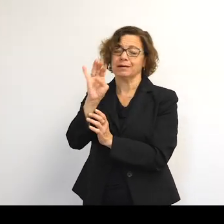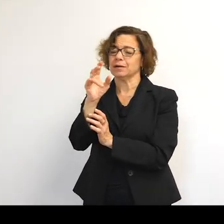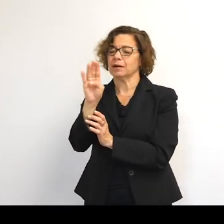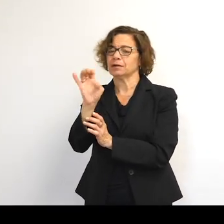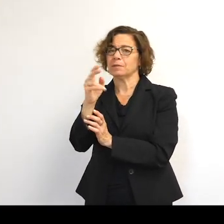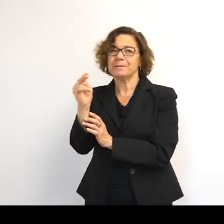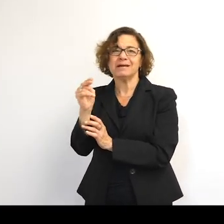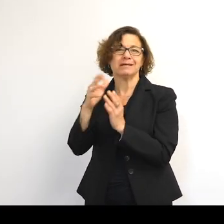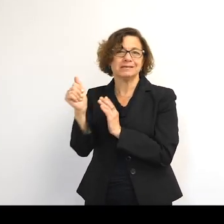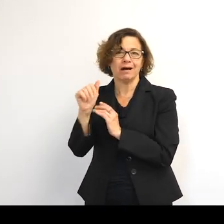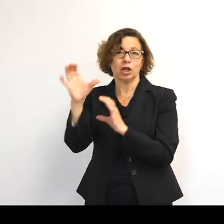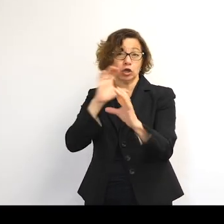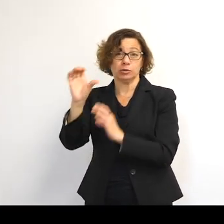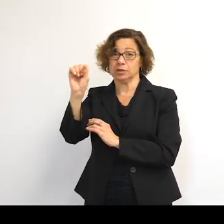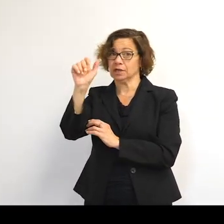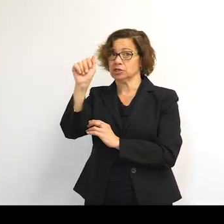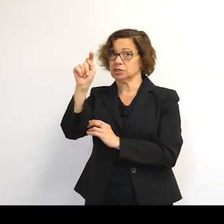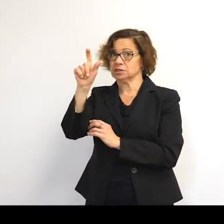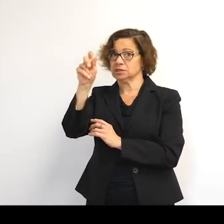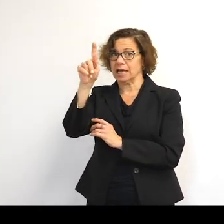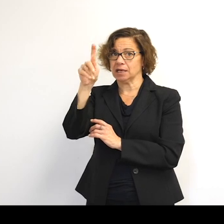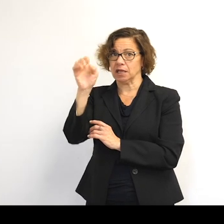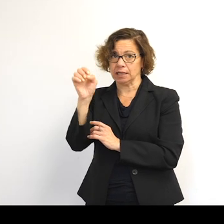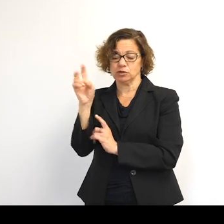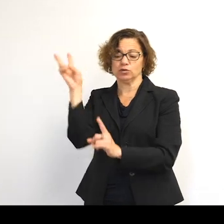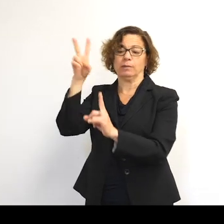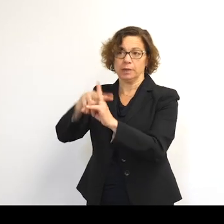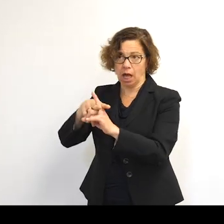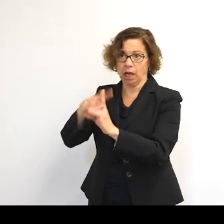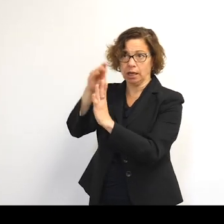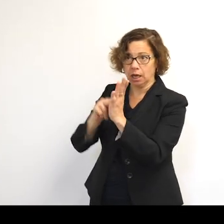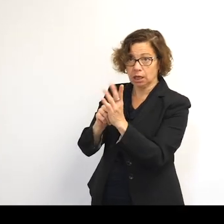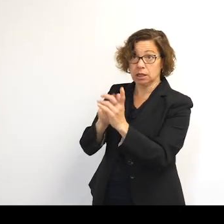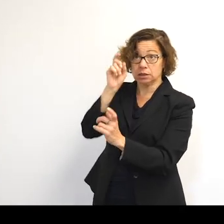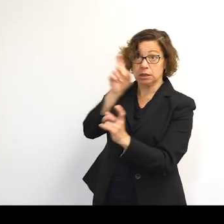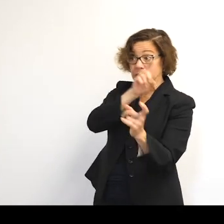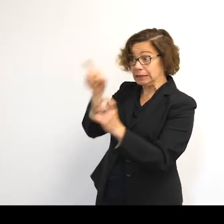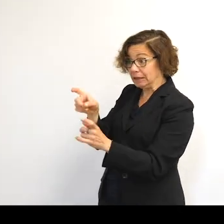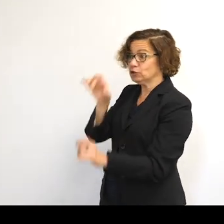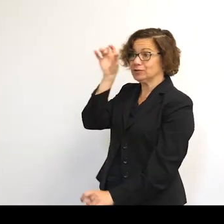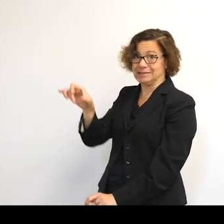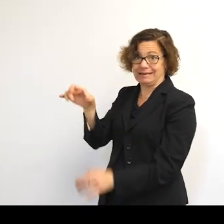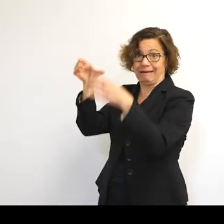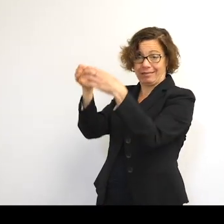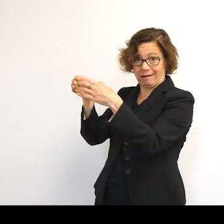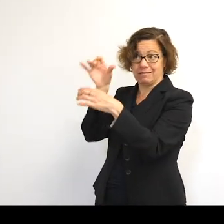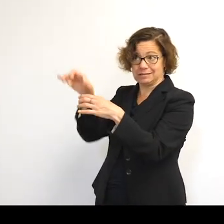communication satellite there, you've got to apply for a slot. If you are given a slot, you've got to stay in that slot-- got to stay in that box